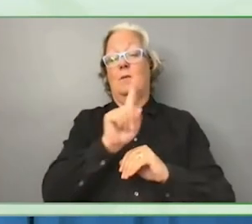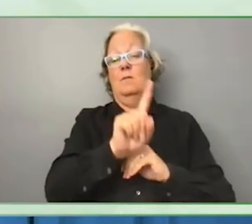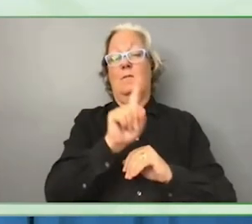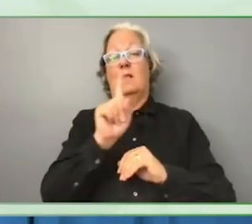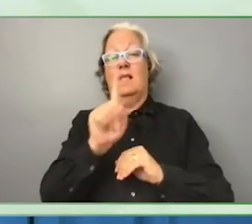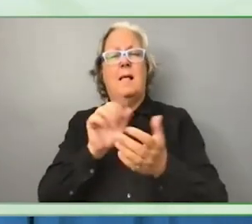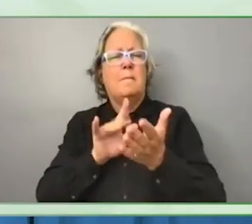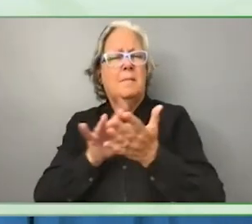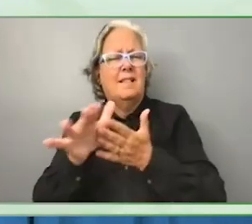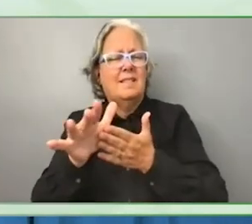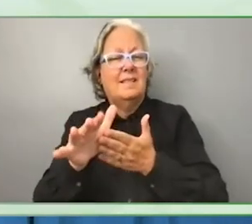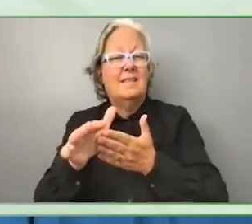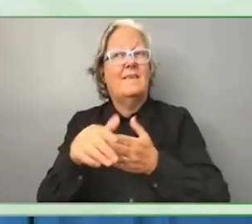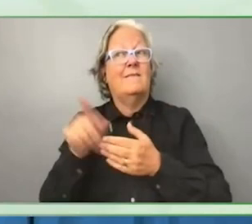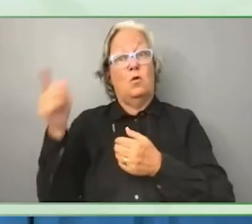government of the UK and Norway.